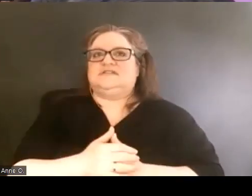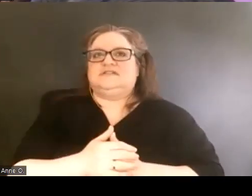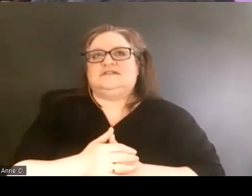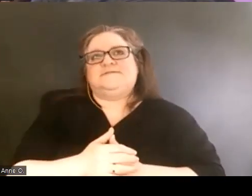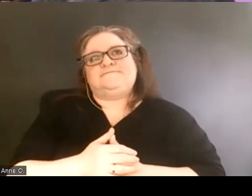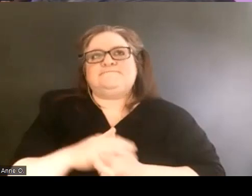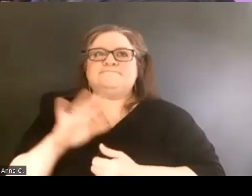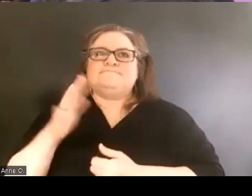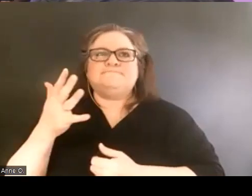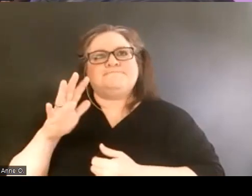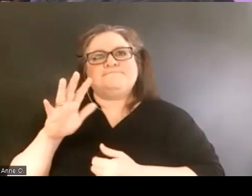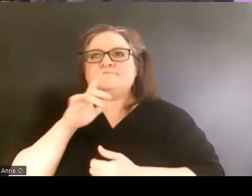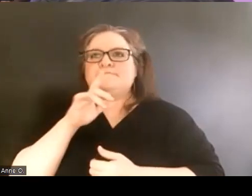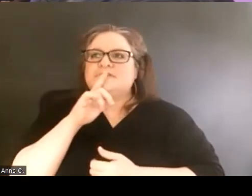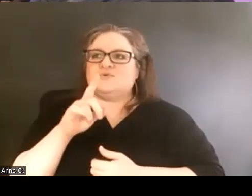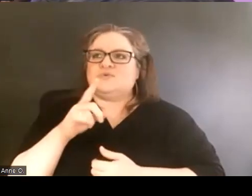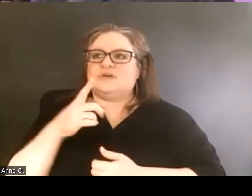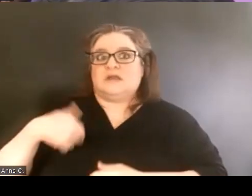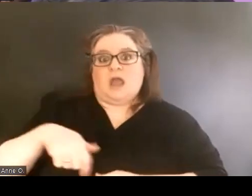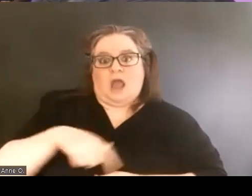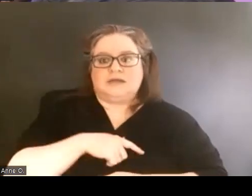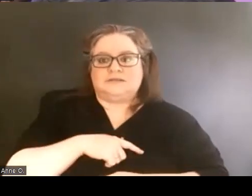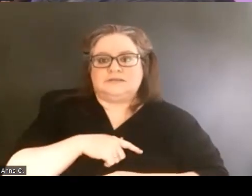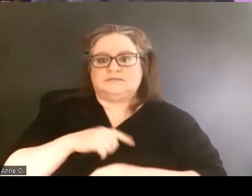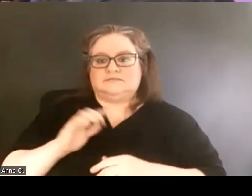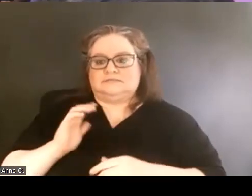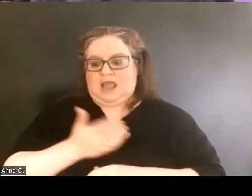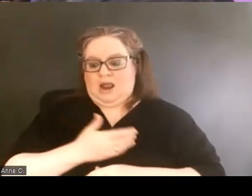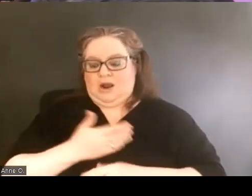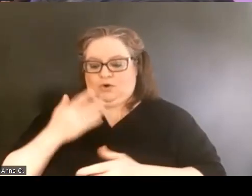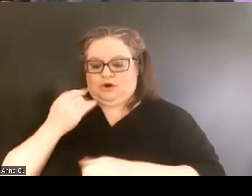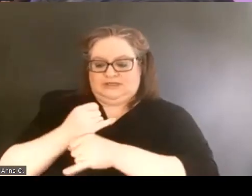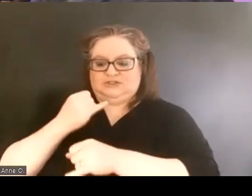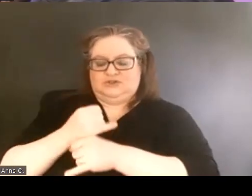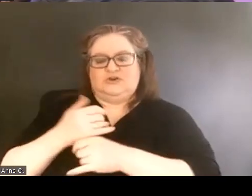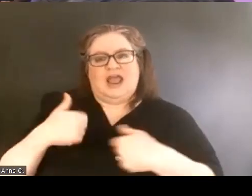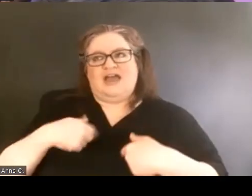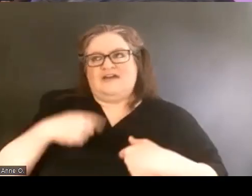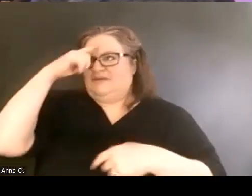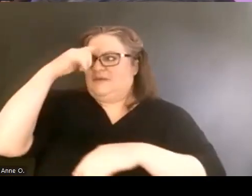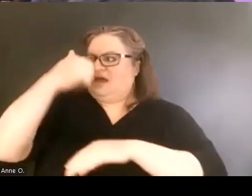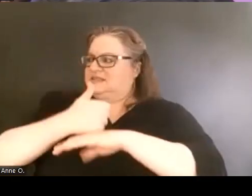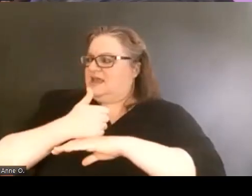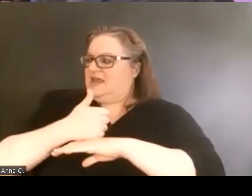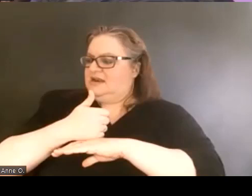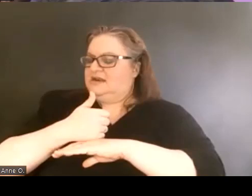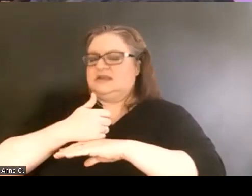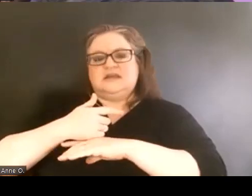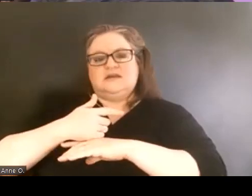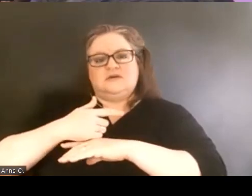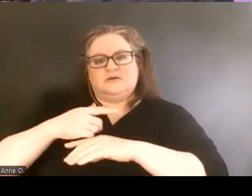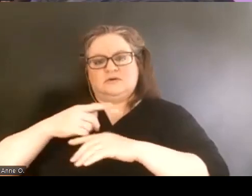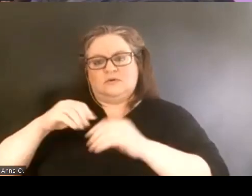really us and our institution having this mindset of thinking beyond compliance.